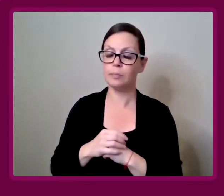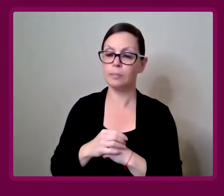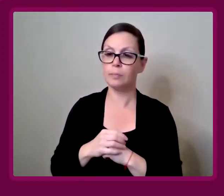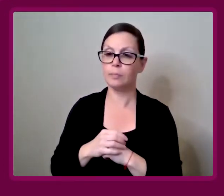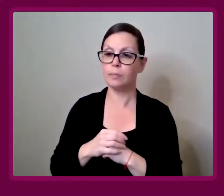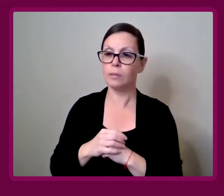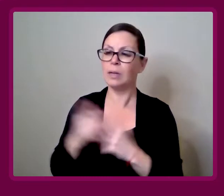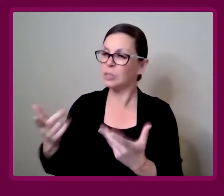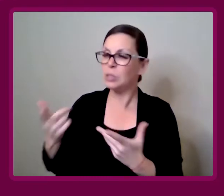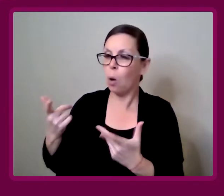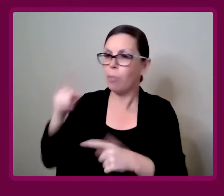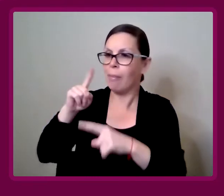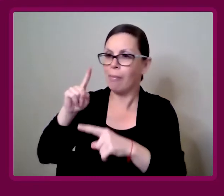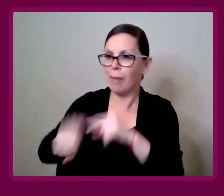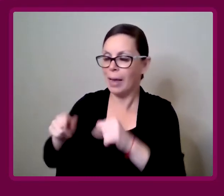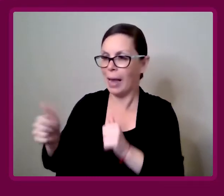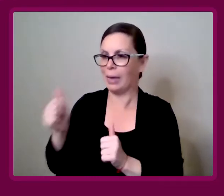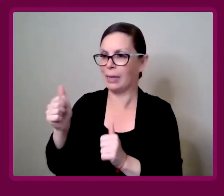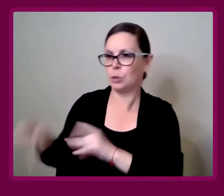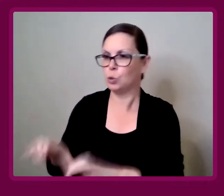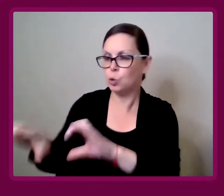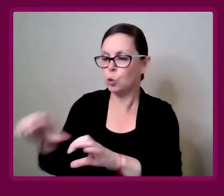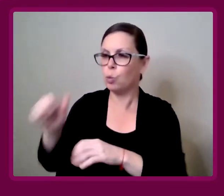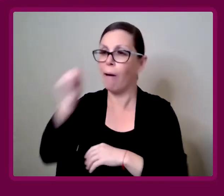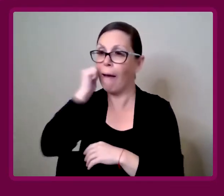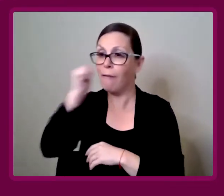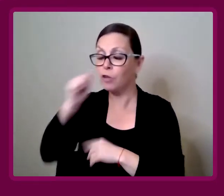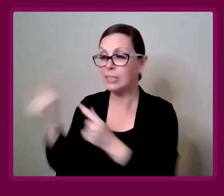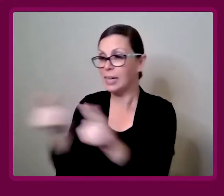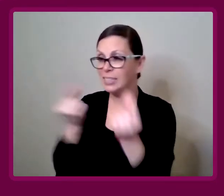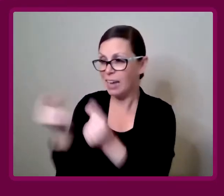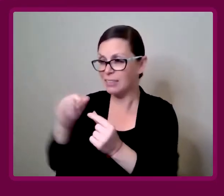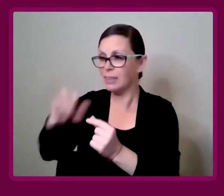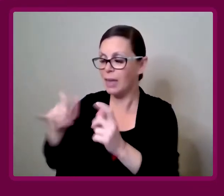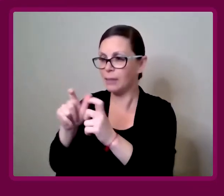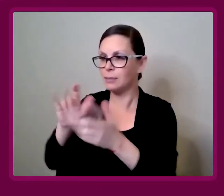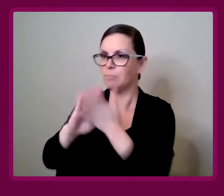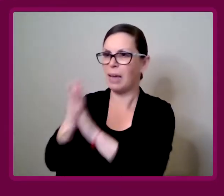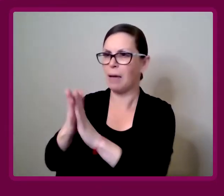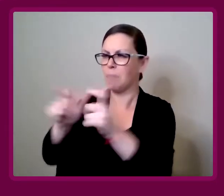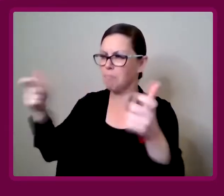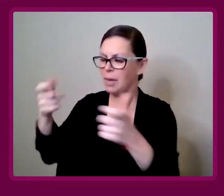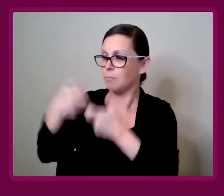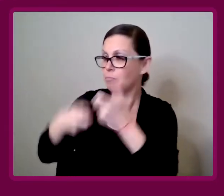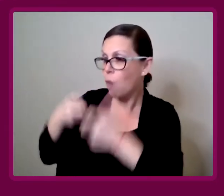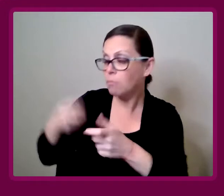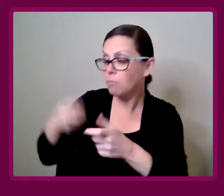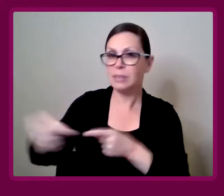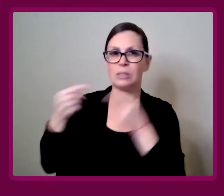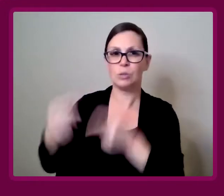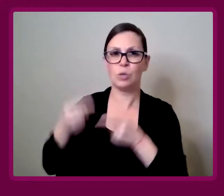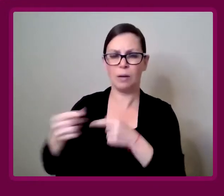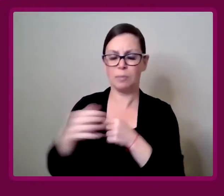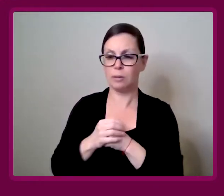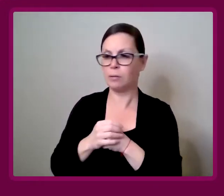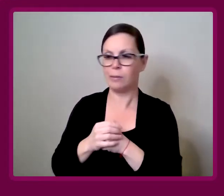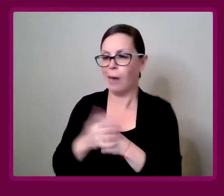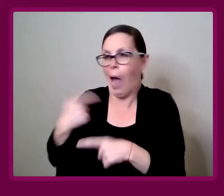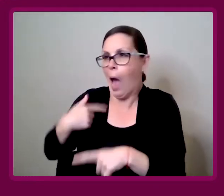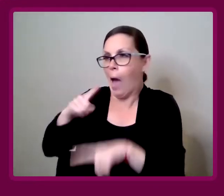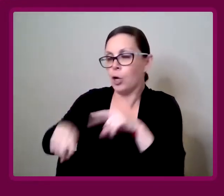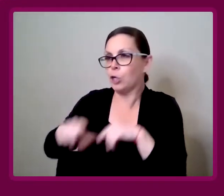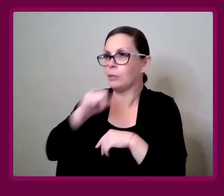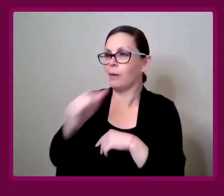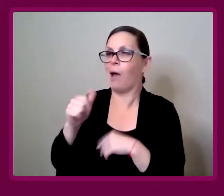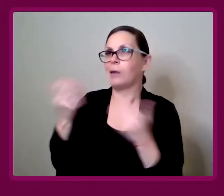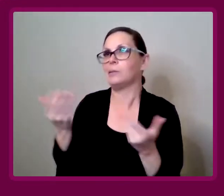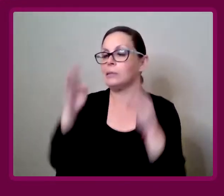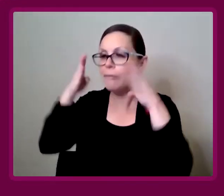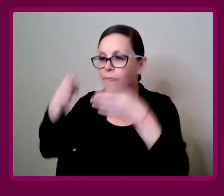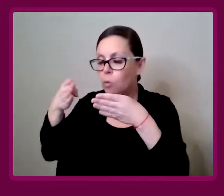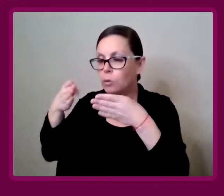Being able to perform daily tasks becomes such a mammoth issue, that I couldn't not